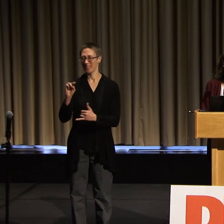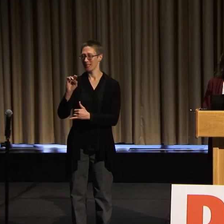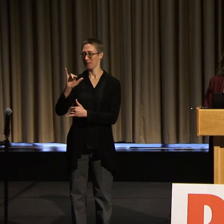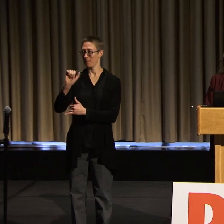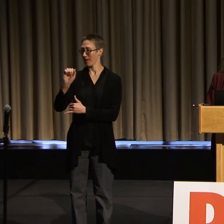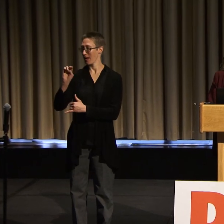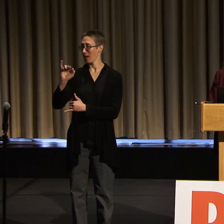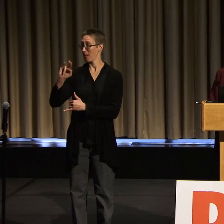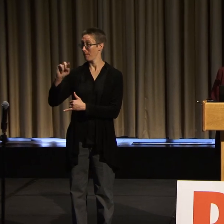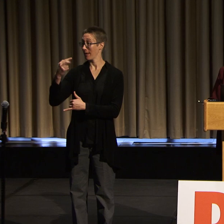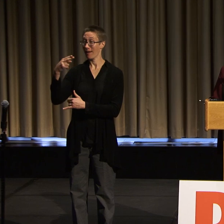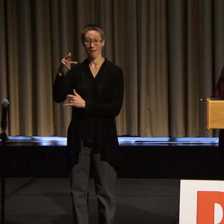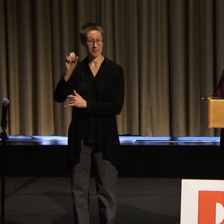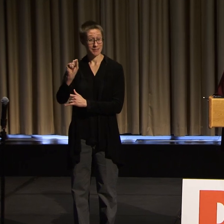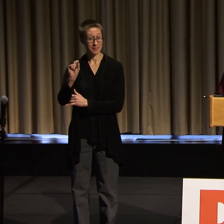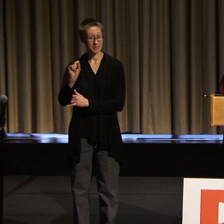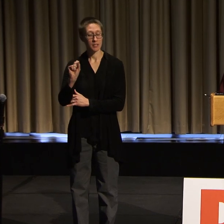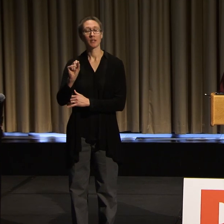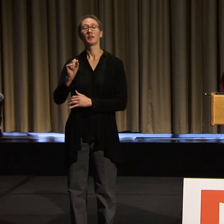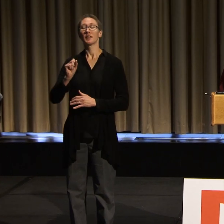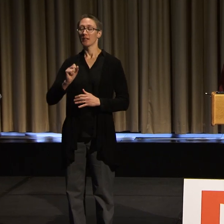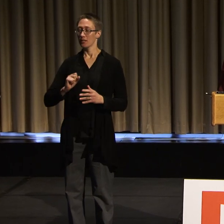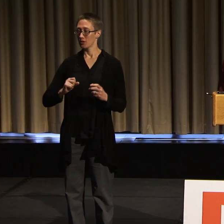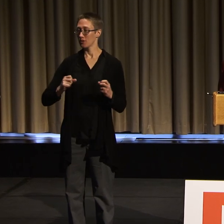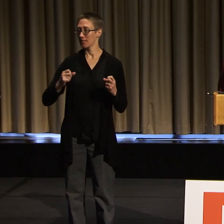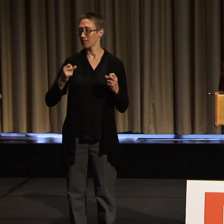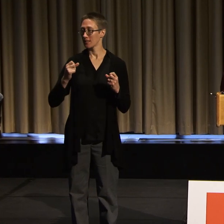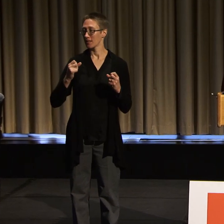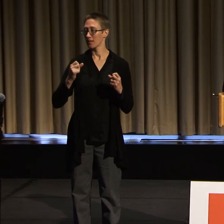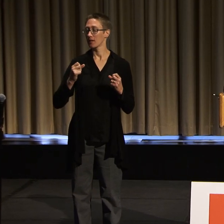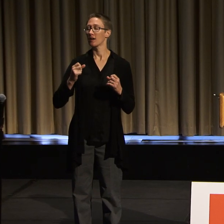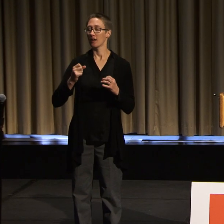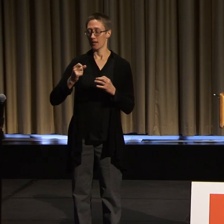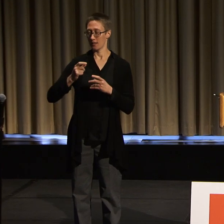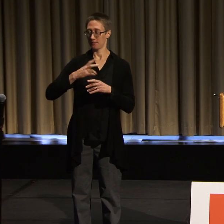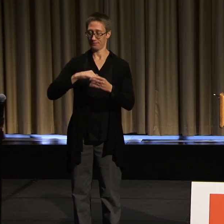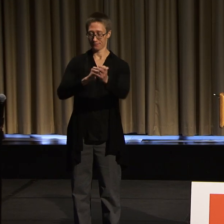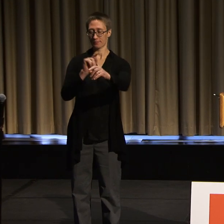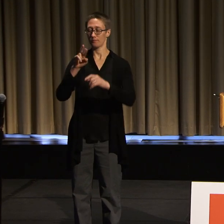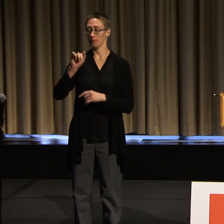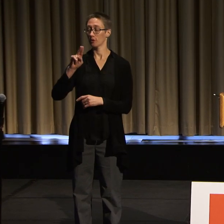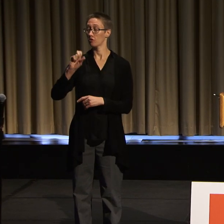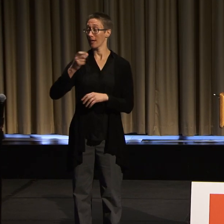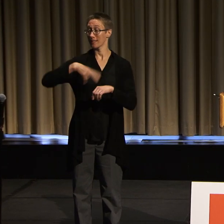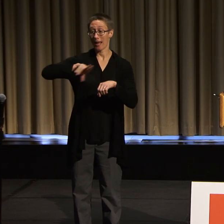is a transnational and trans-racial adoptee. Currently residing in California,